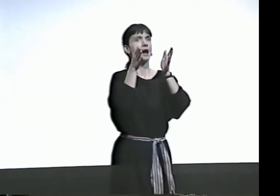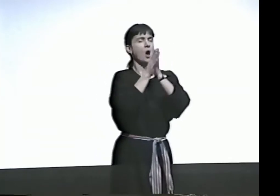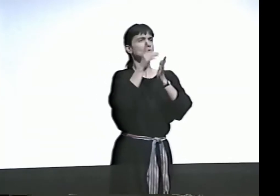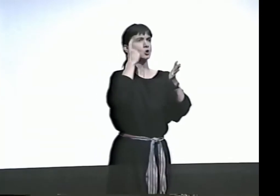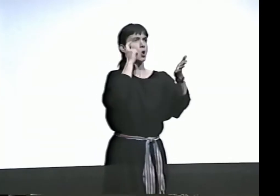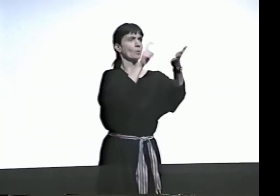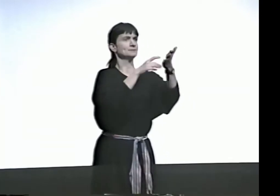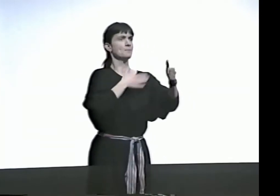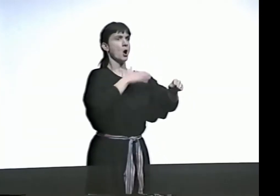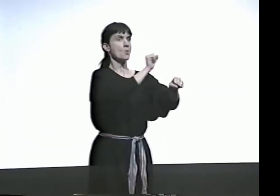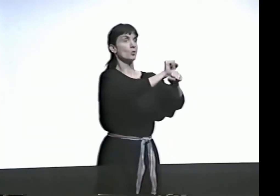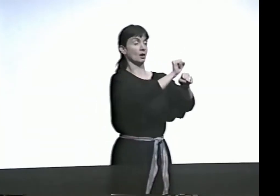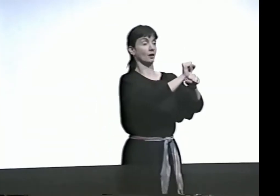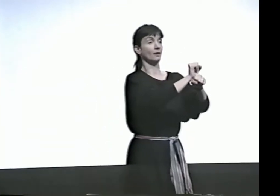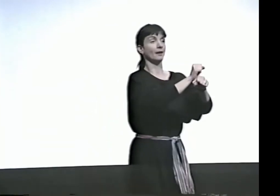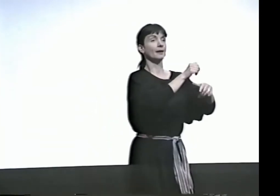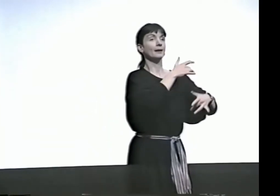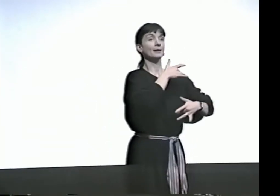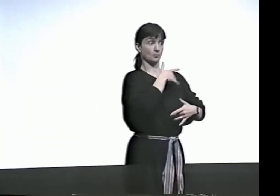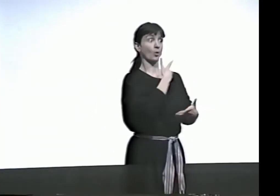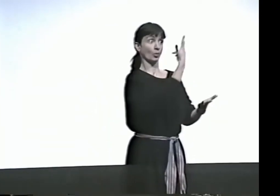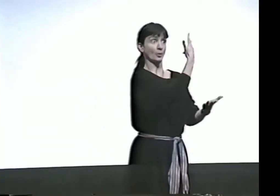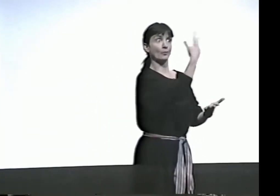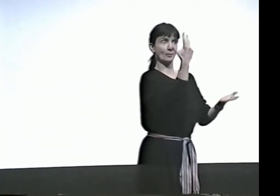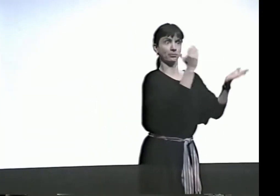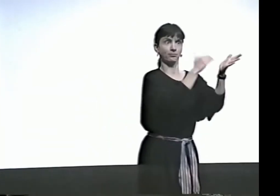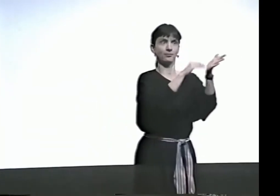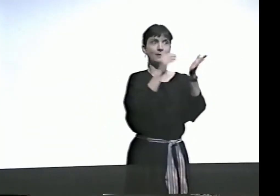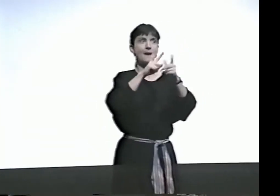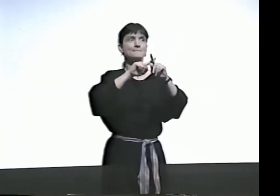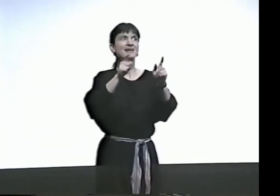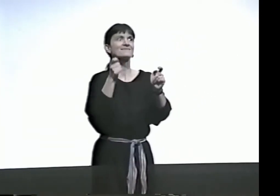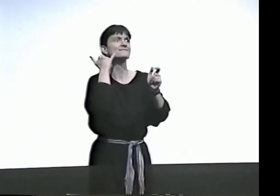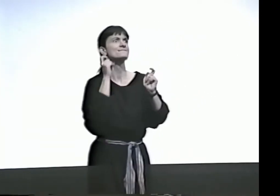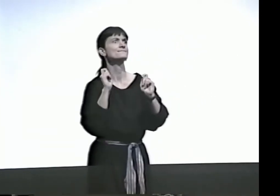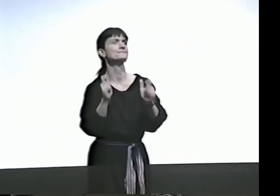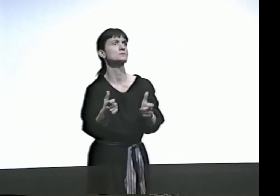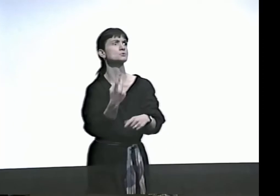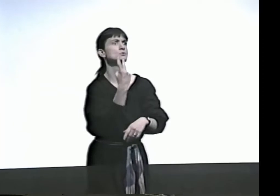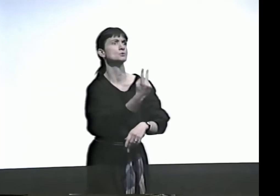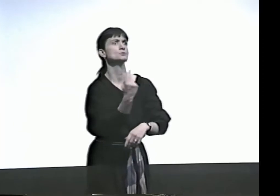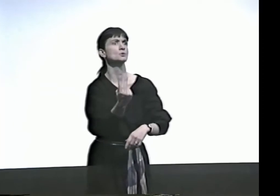OK. HE NOTICED THAT MY WORK TEND TO HAVE THAT REPETITION,